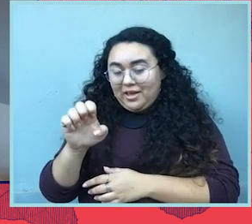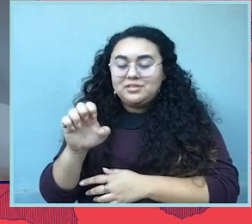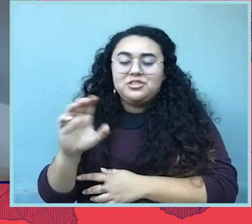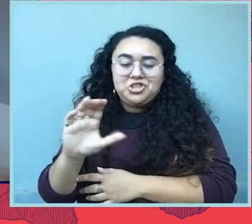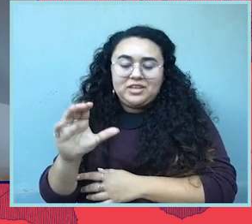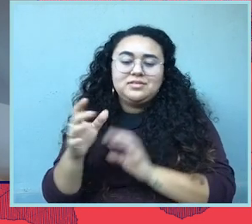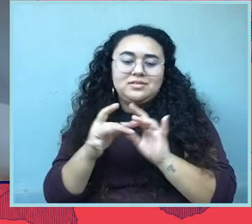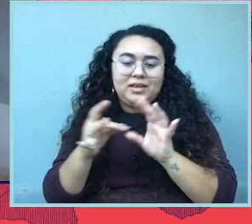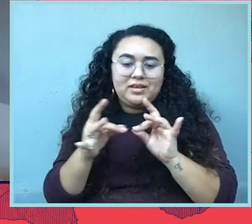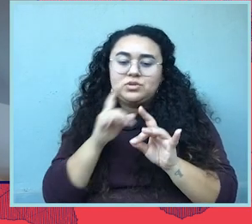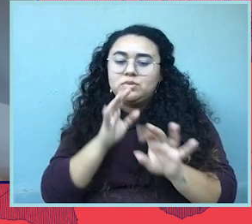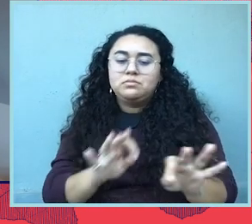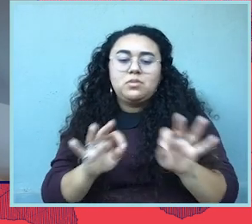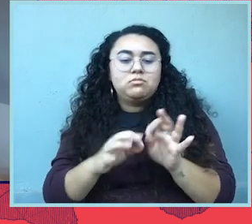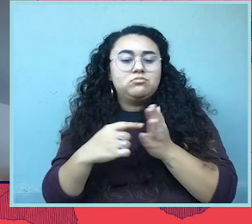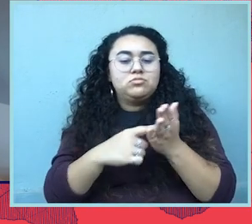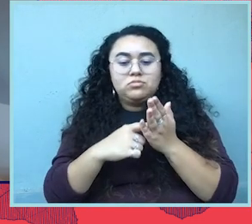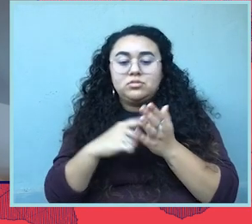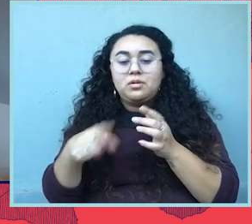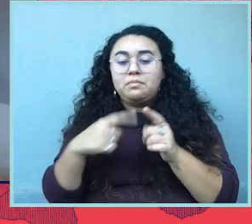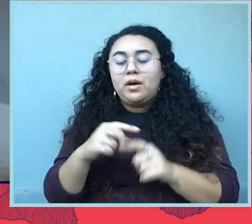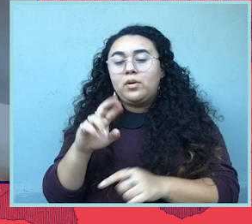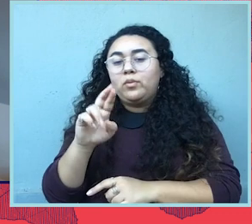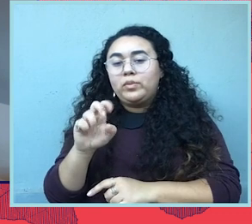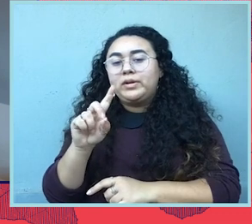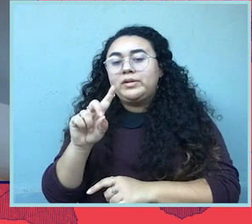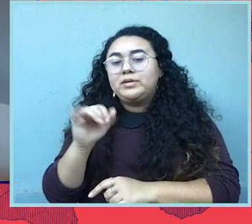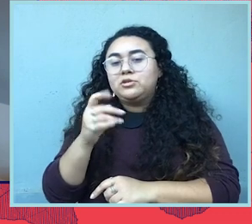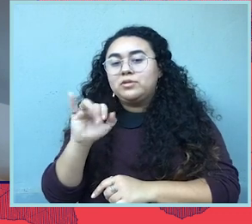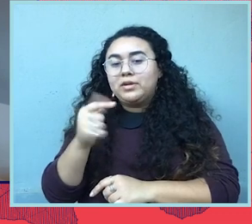foreshadowed, I think it's really important to talk for a moment about redistricting and